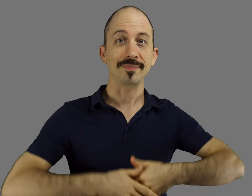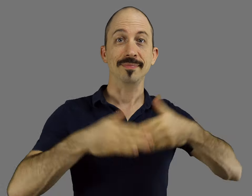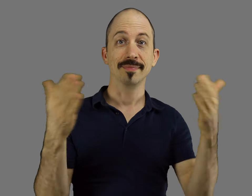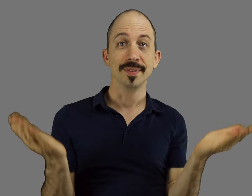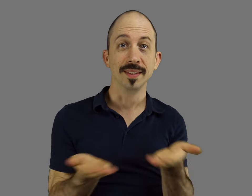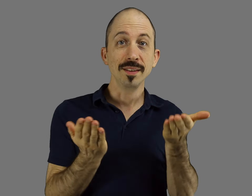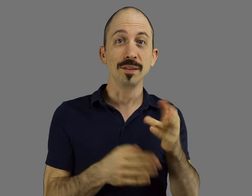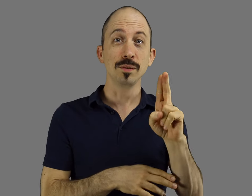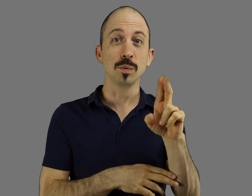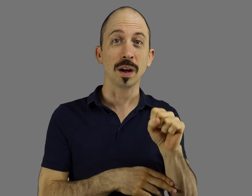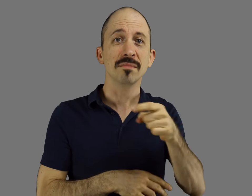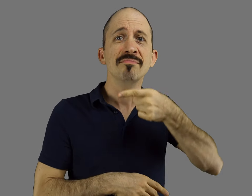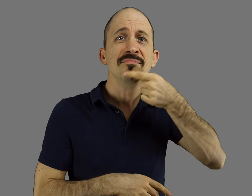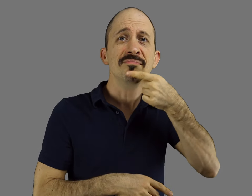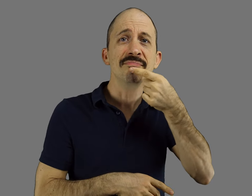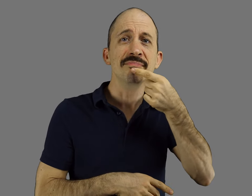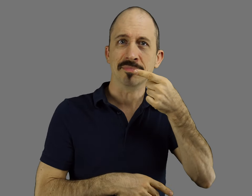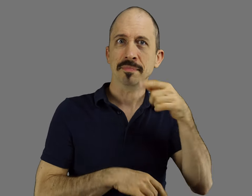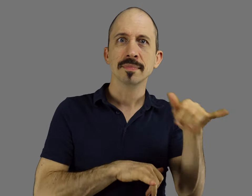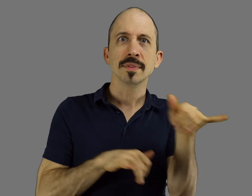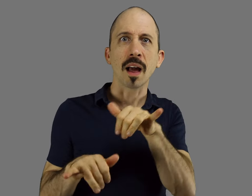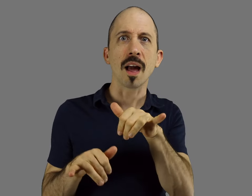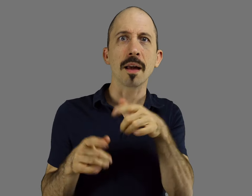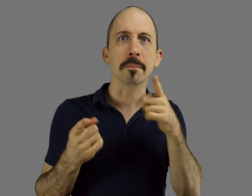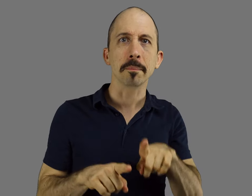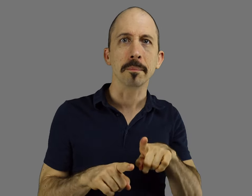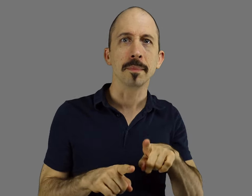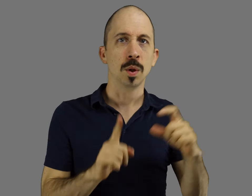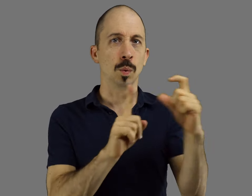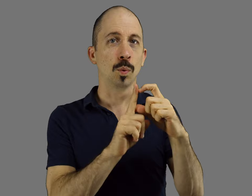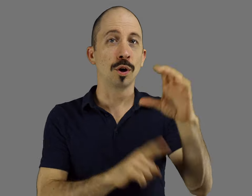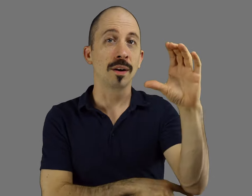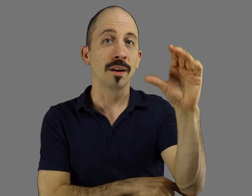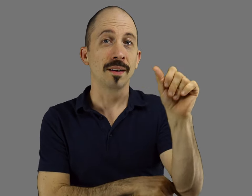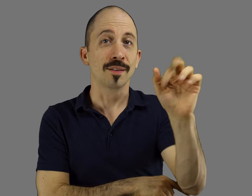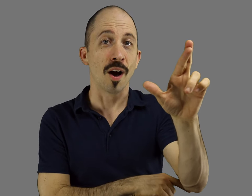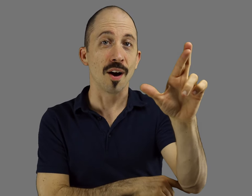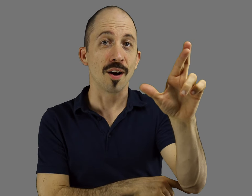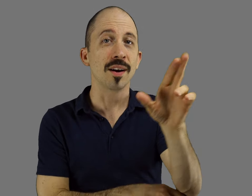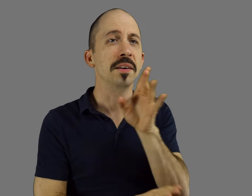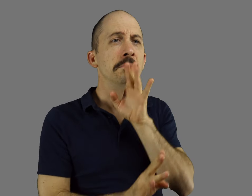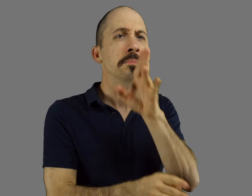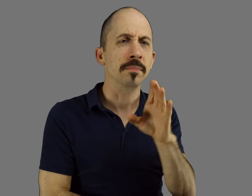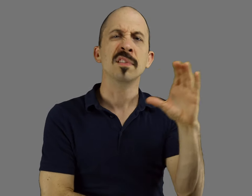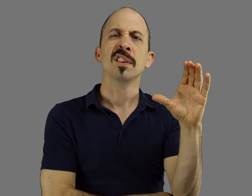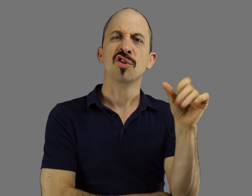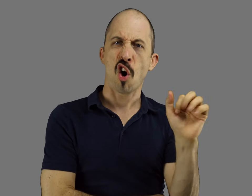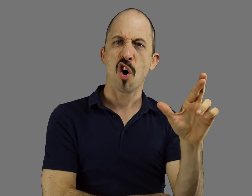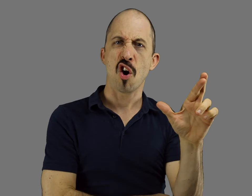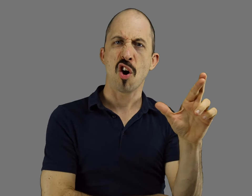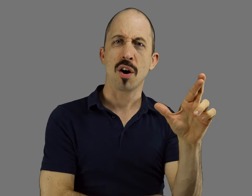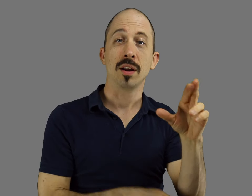Here in the US, similar language peculiarities occur among hearing people. The word CAR is typically prounounced, "Car".